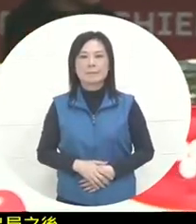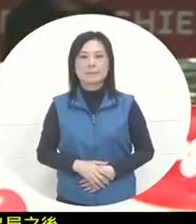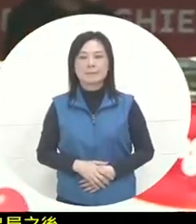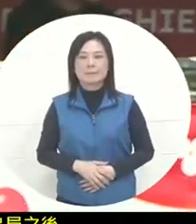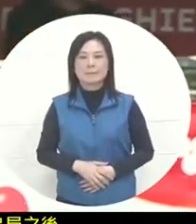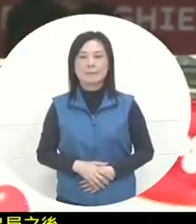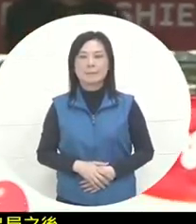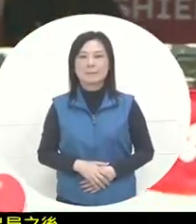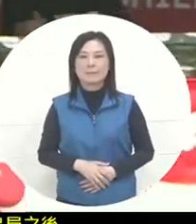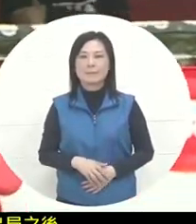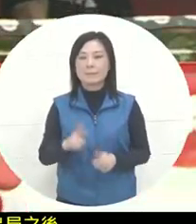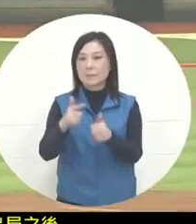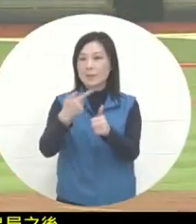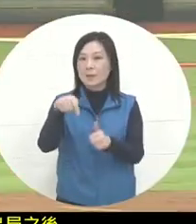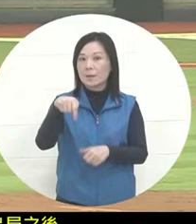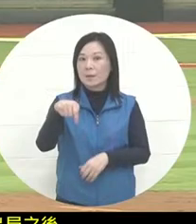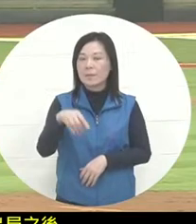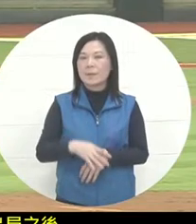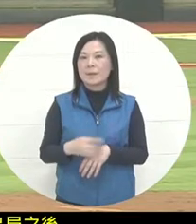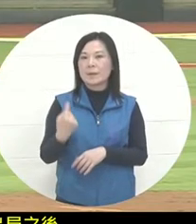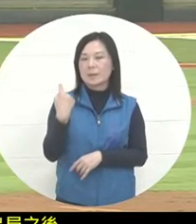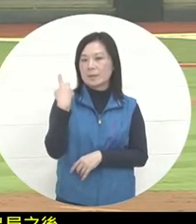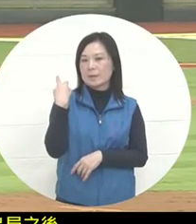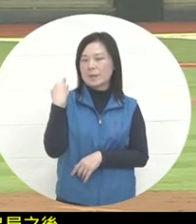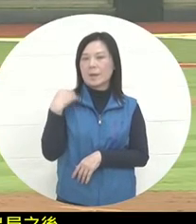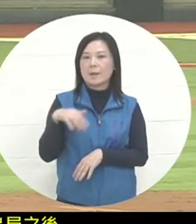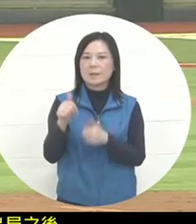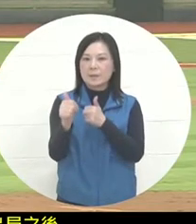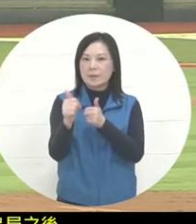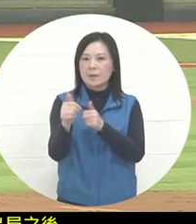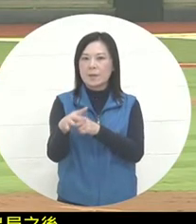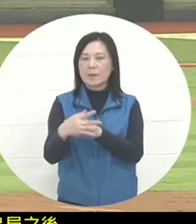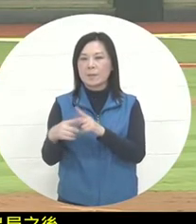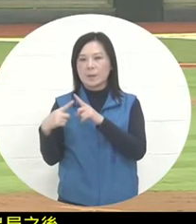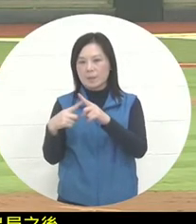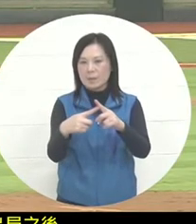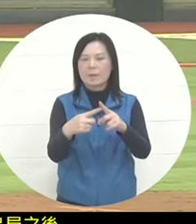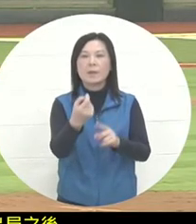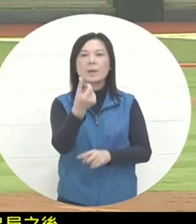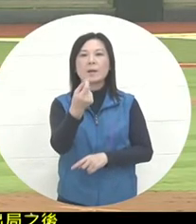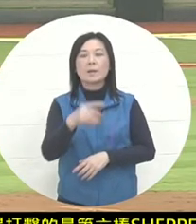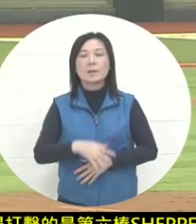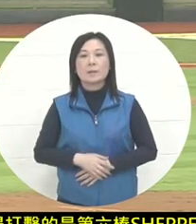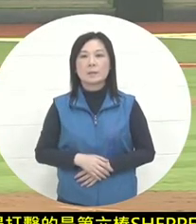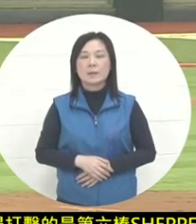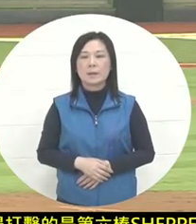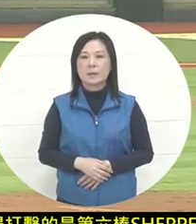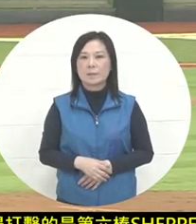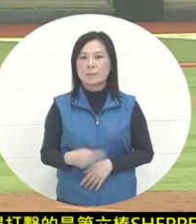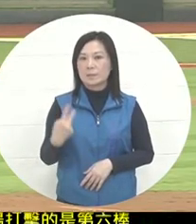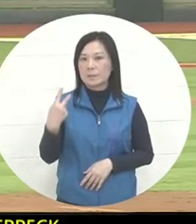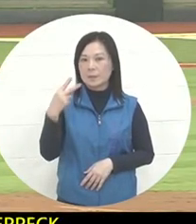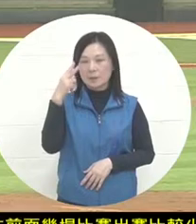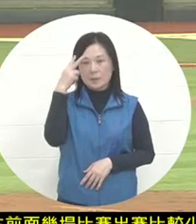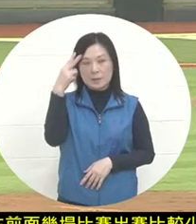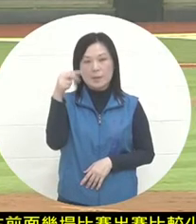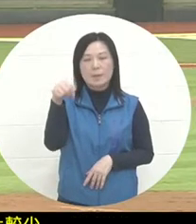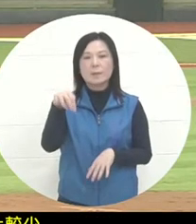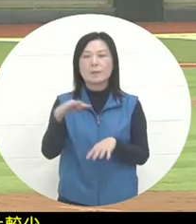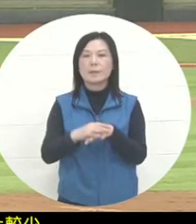, who also serves as the sixth batsman, played less in the first few games. In the second day of the game, he took over from his teammates as a running back